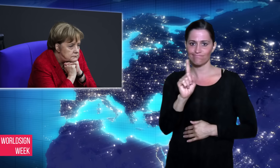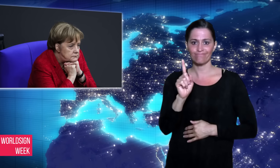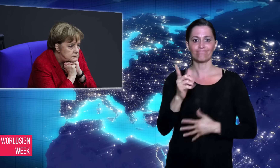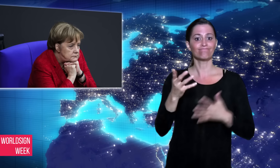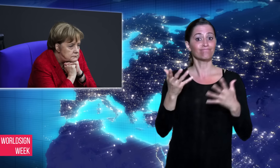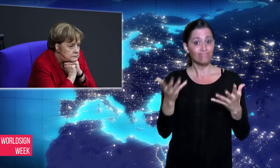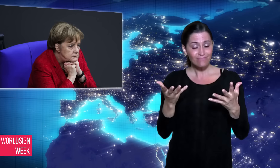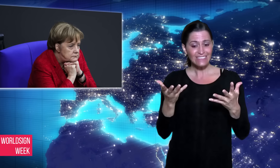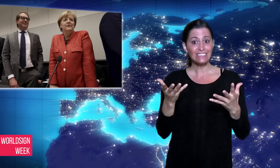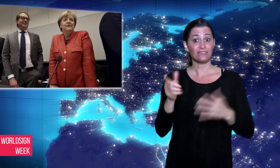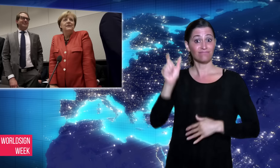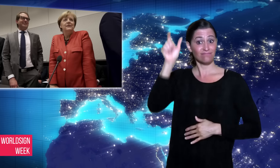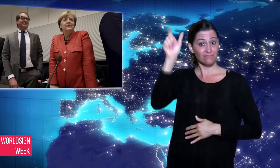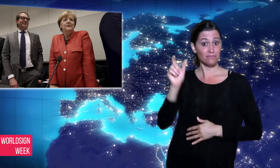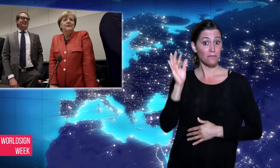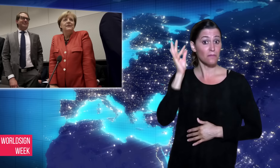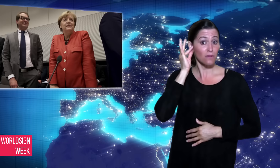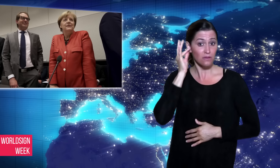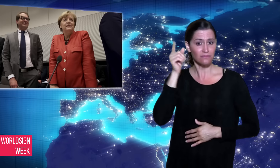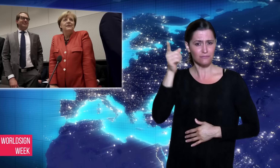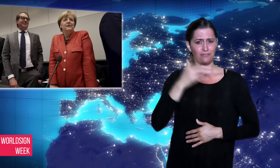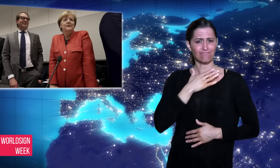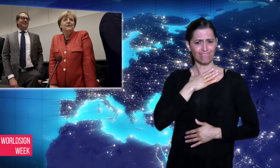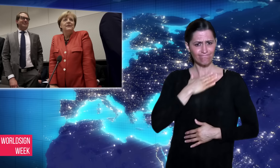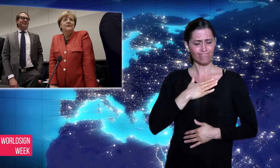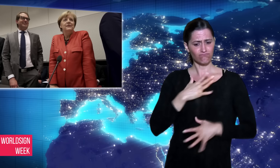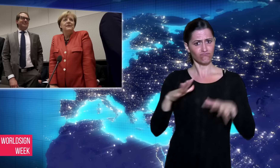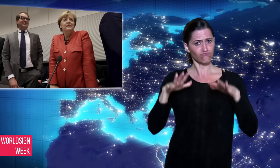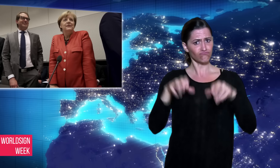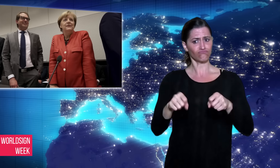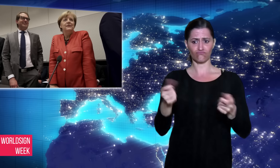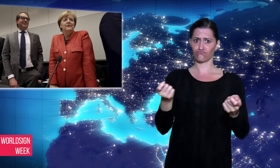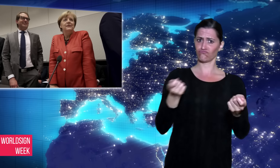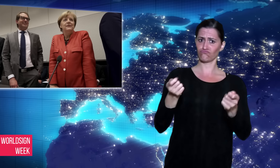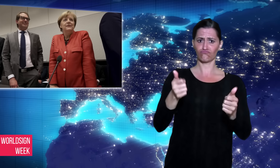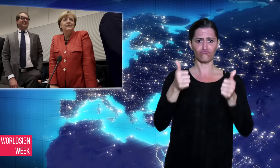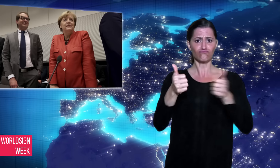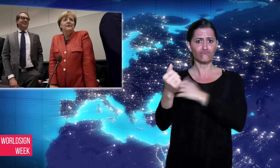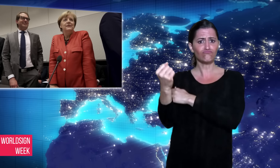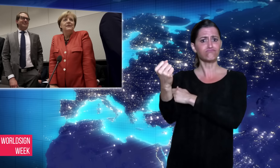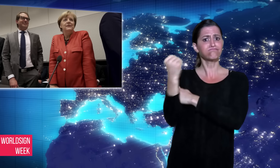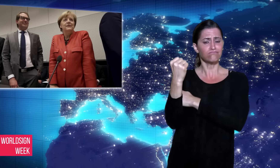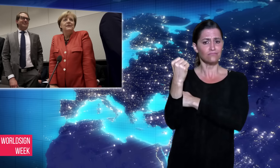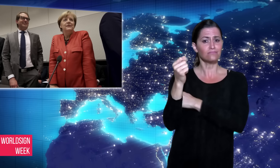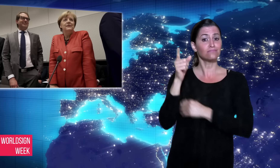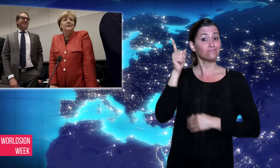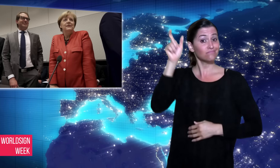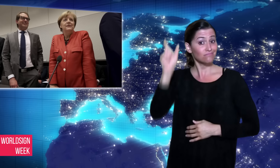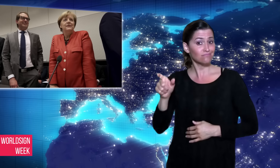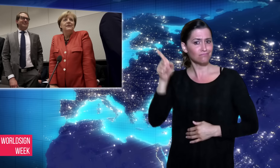re-run for election. Results of the